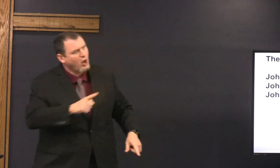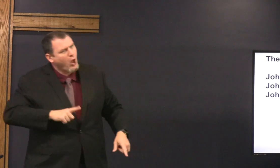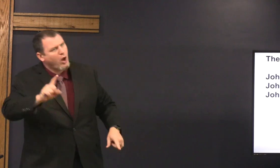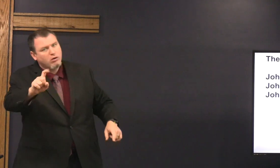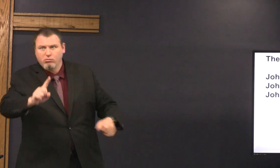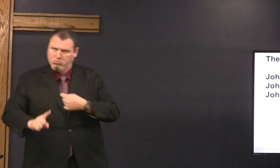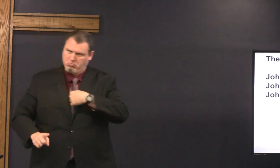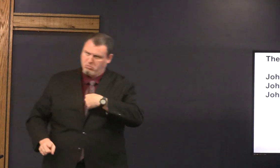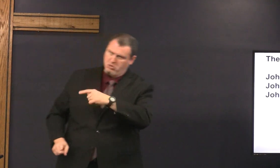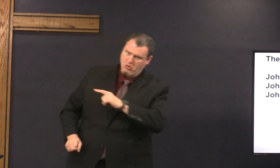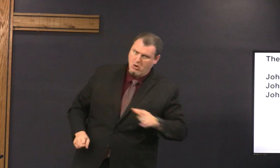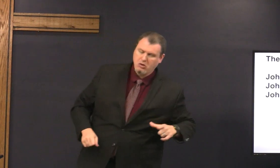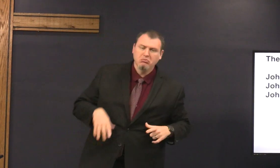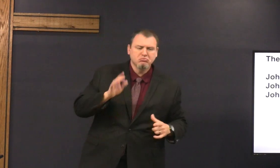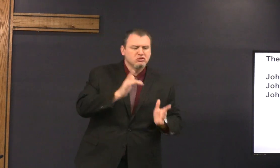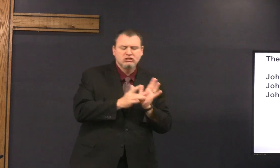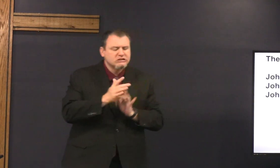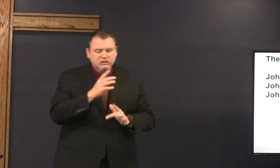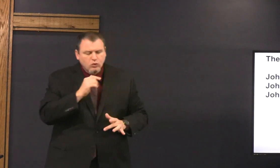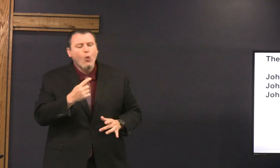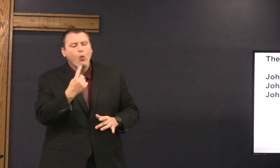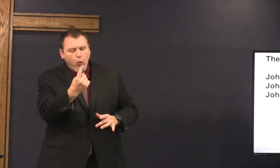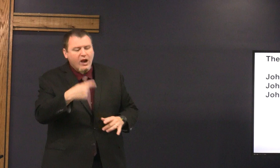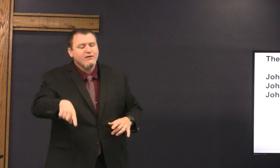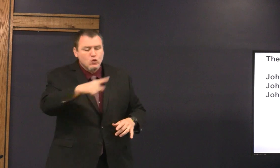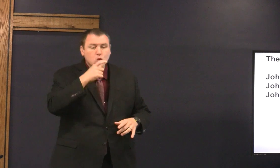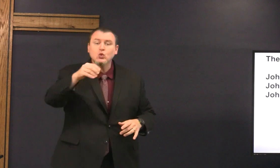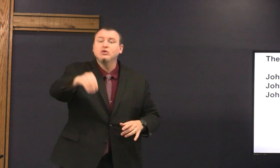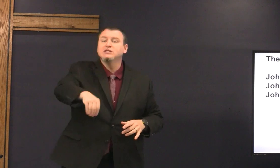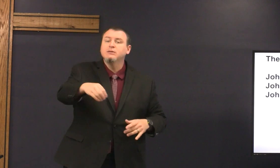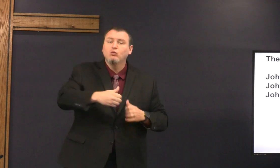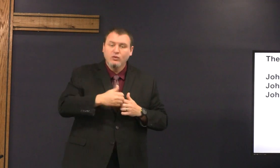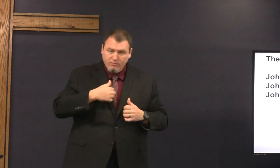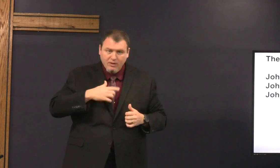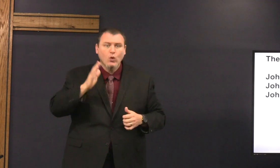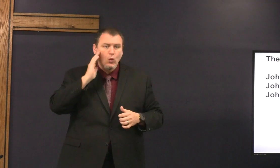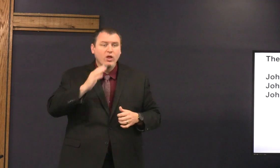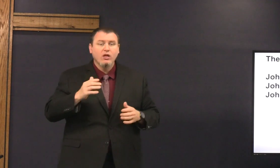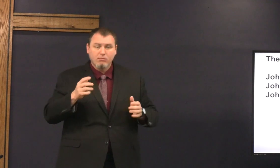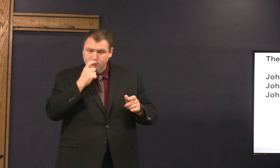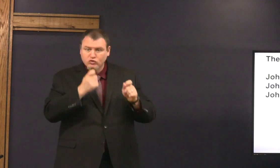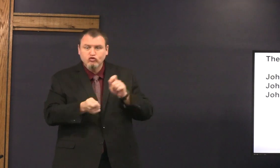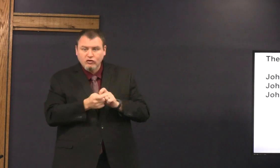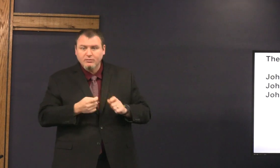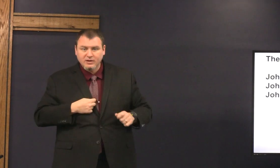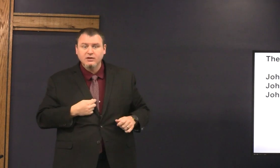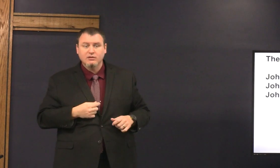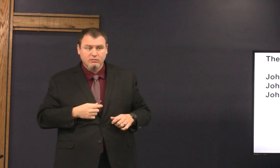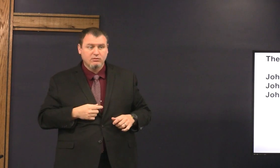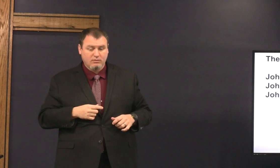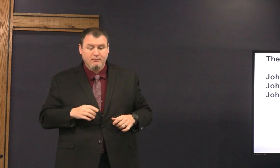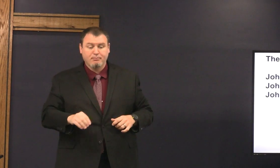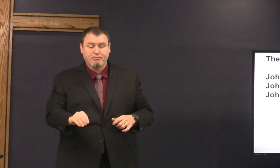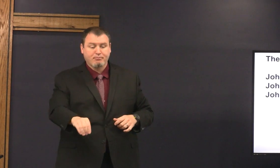is it me and Jesus says one of you who dips the bread with me